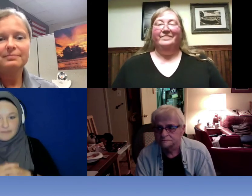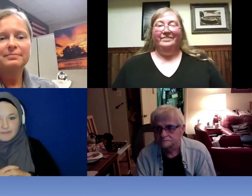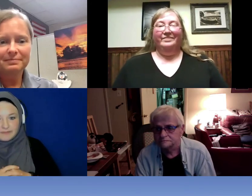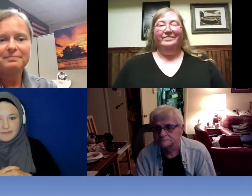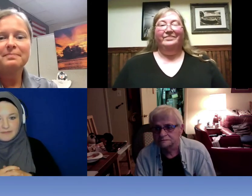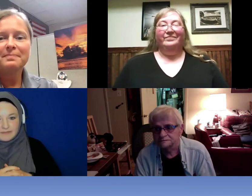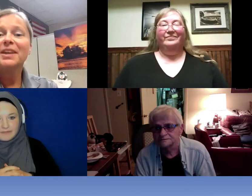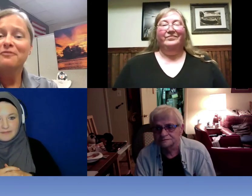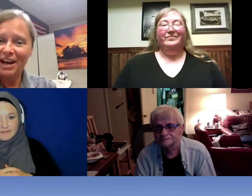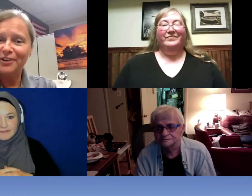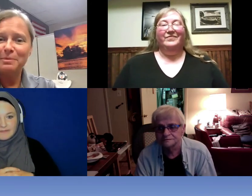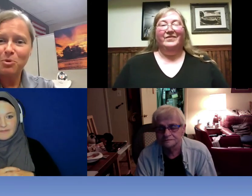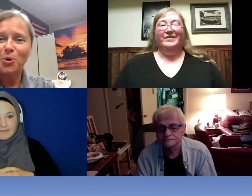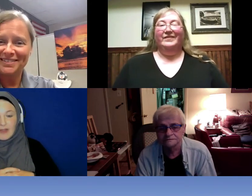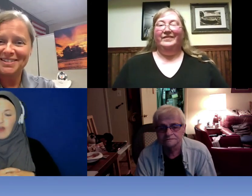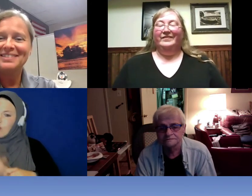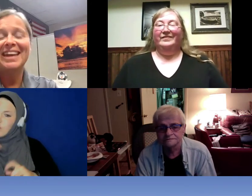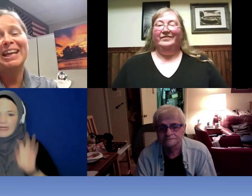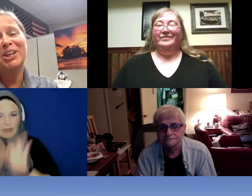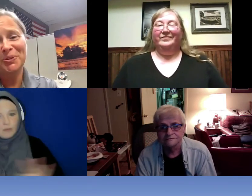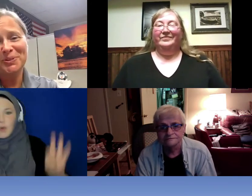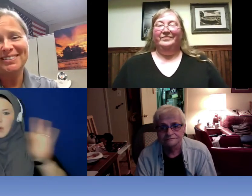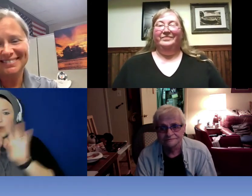: Very helpful thank you.